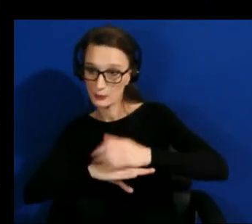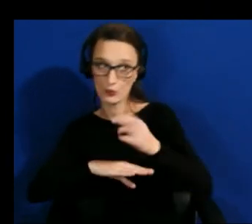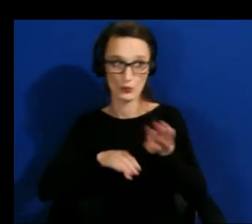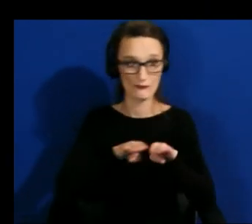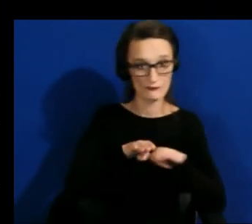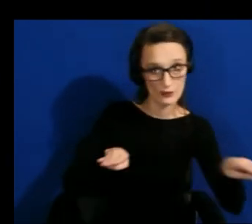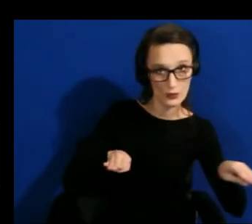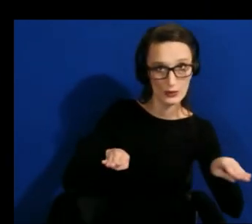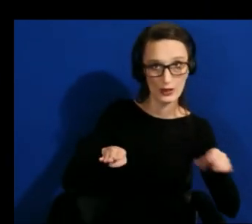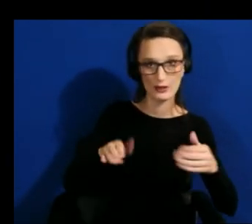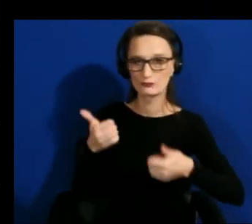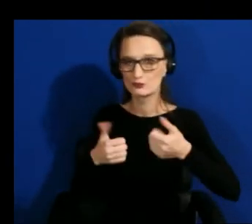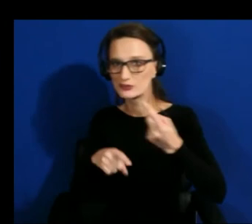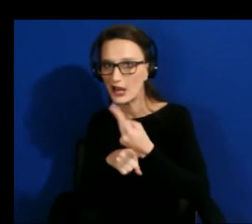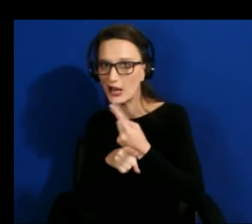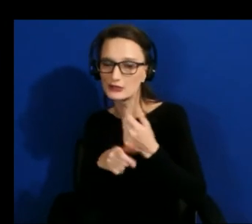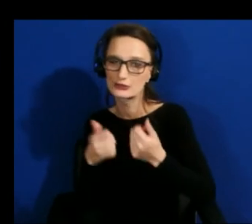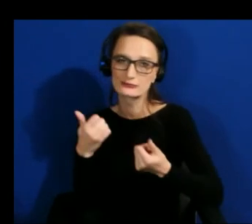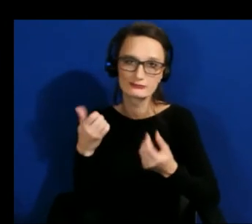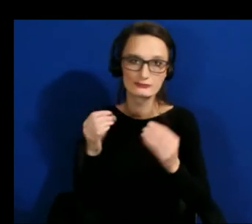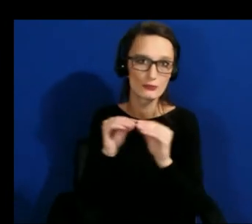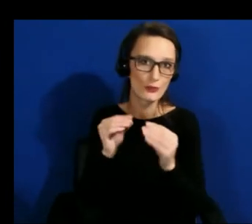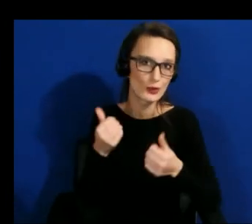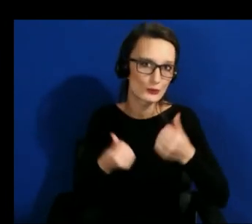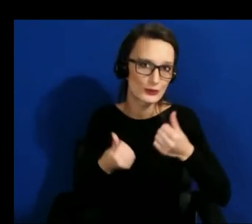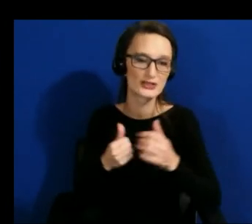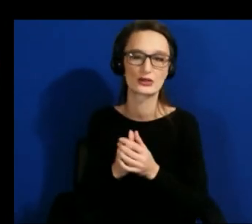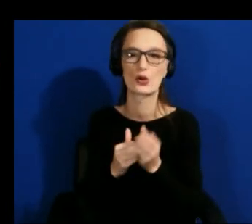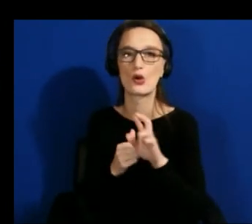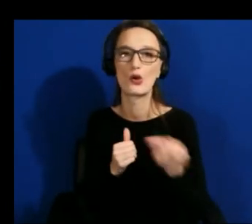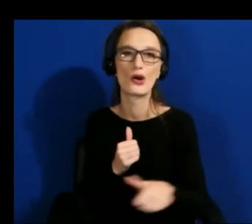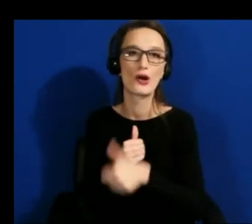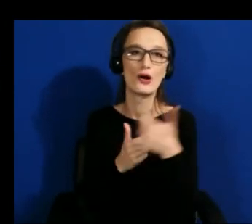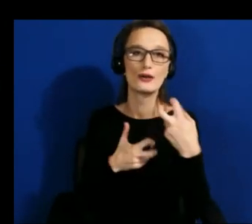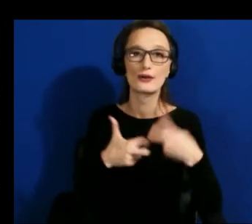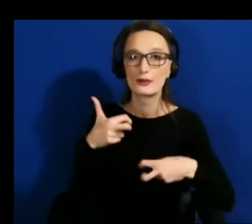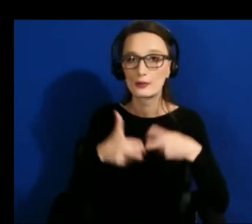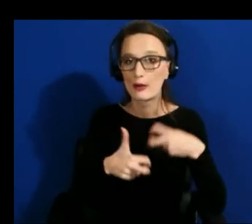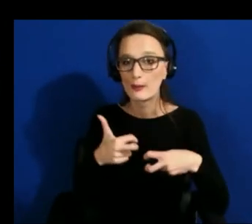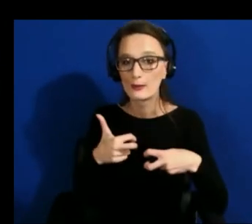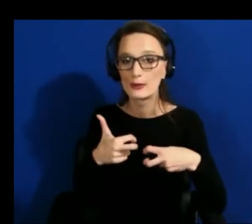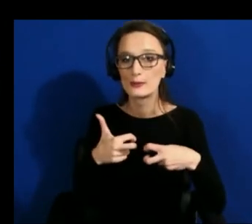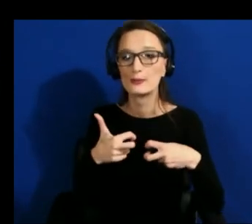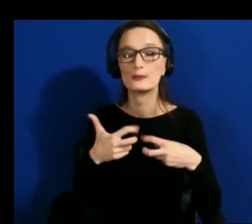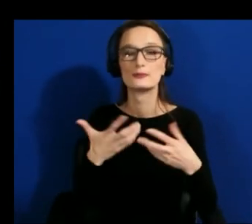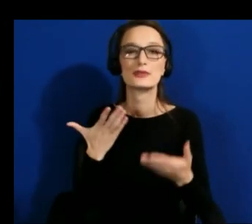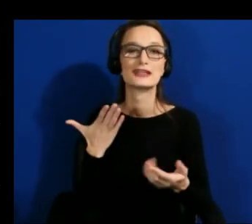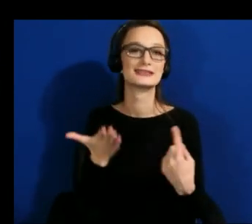thing that i've run into is that sometimes the uh descriptions that we could possibly recognize for